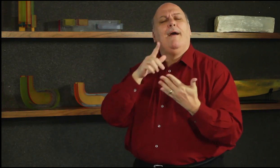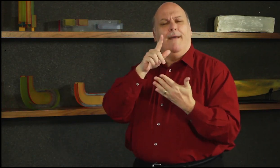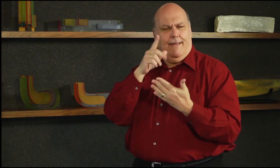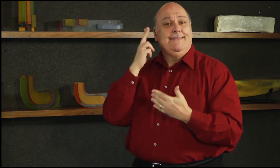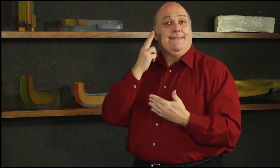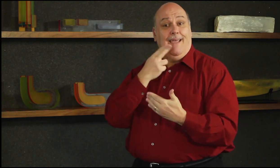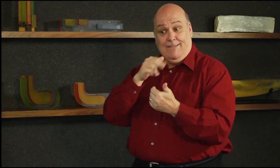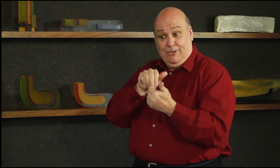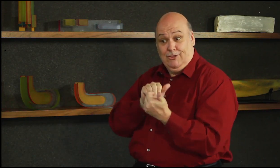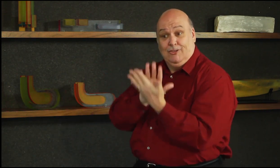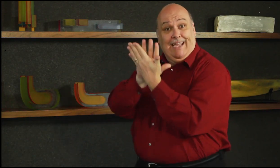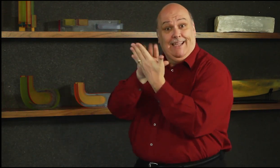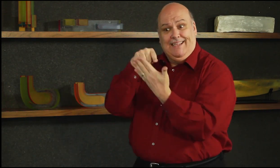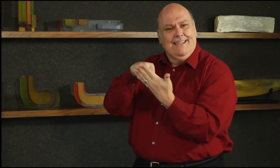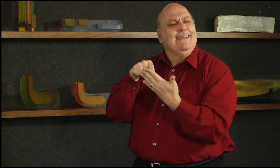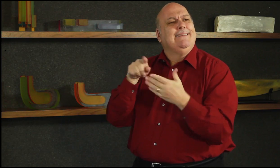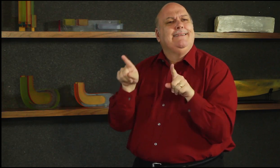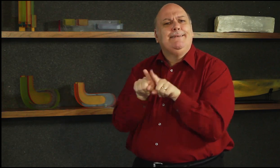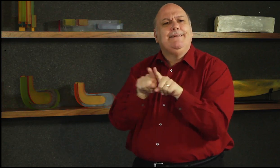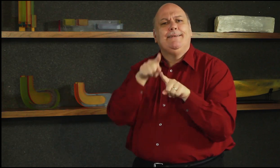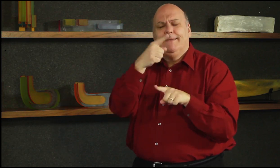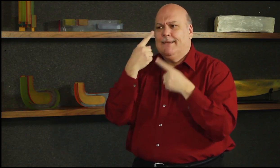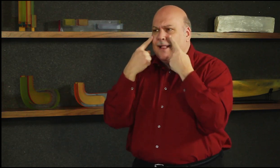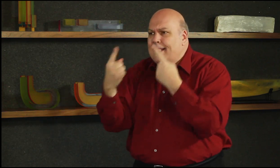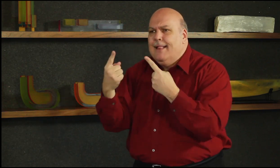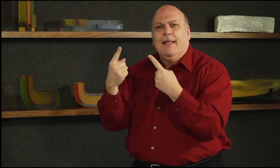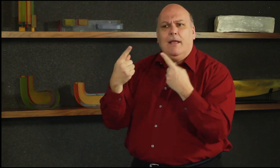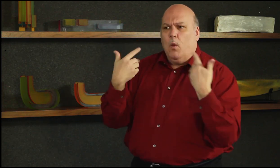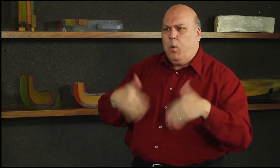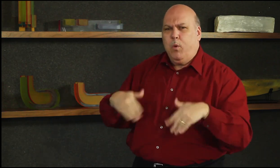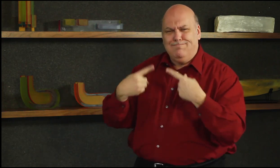proven that we can do many things. We